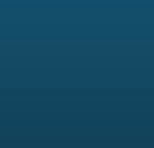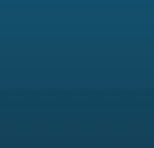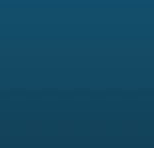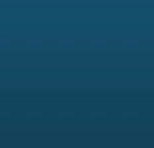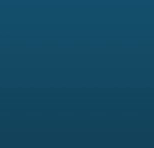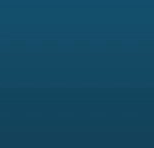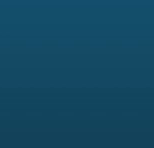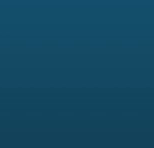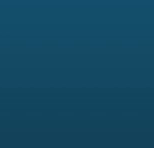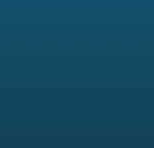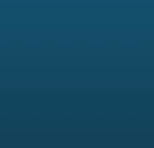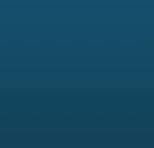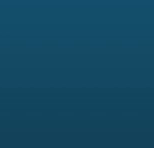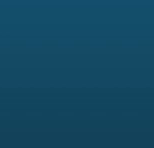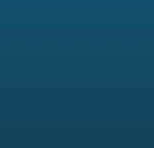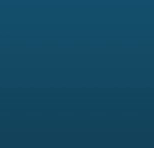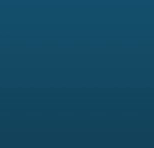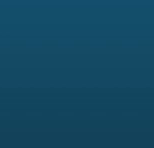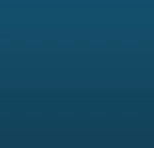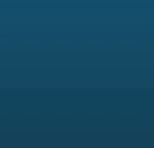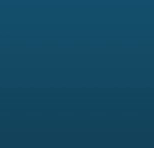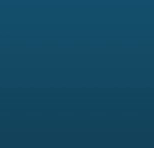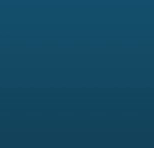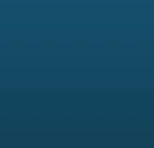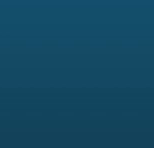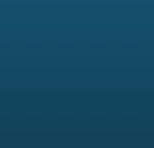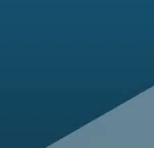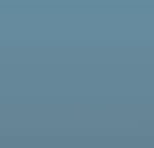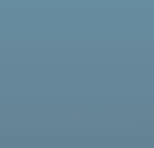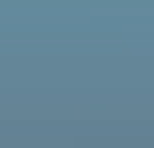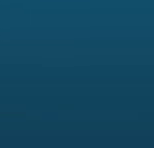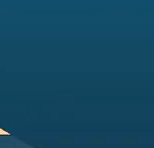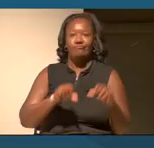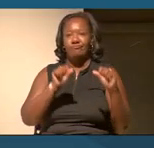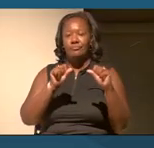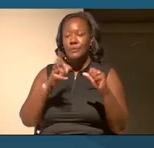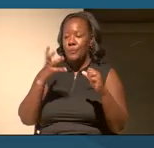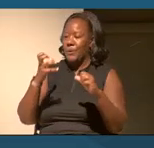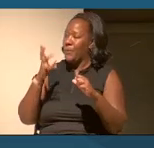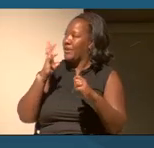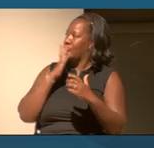be able to host our event here and also to honor the native communities across the nation.